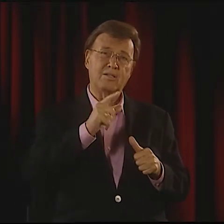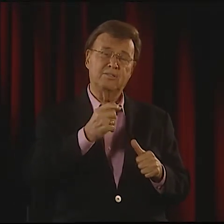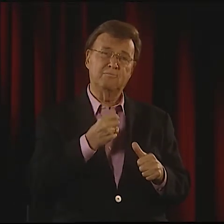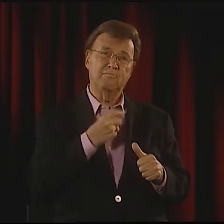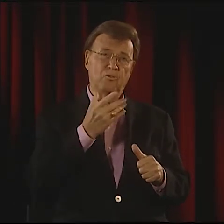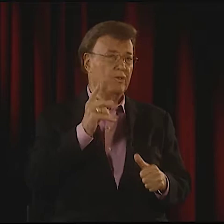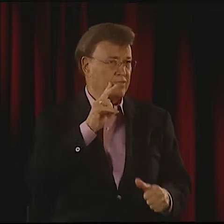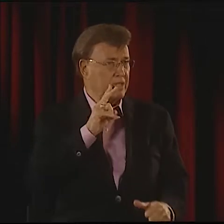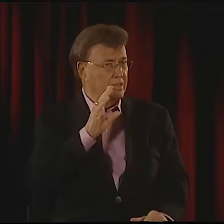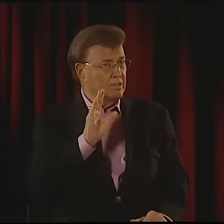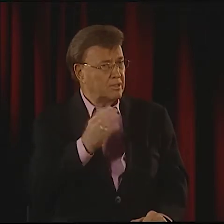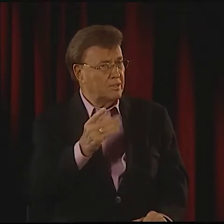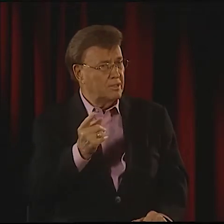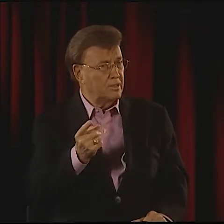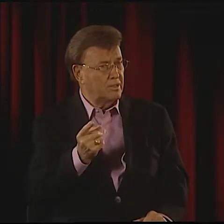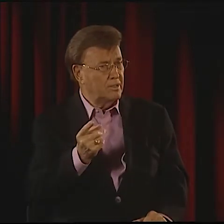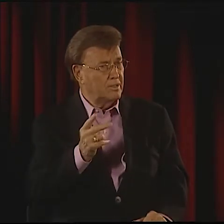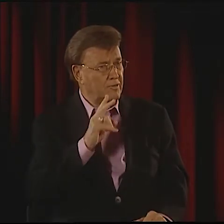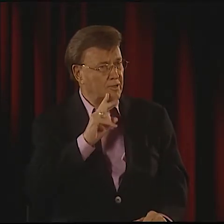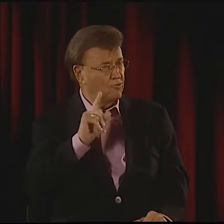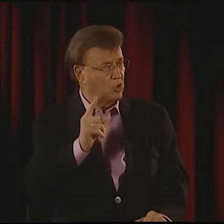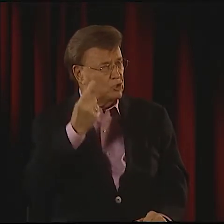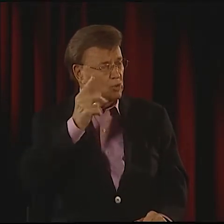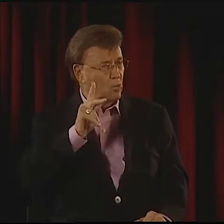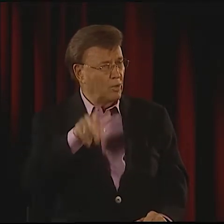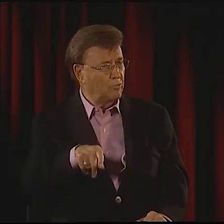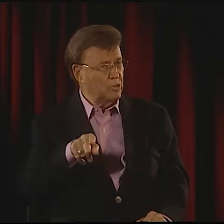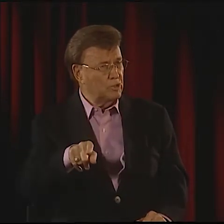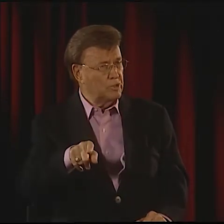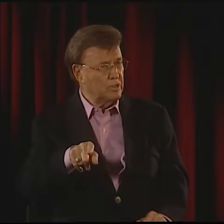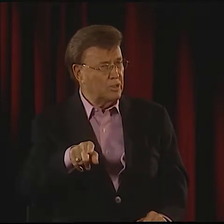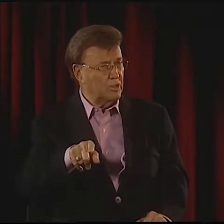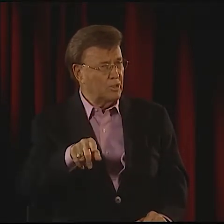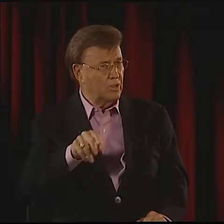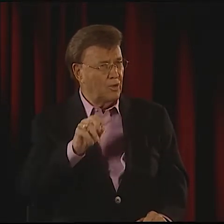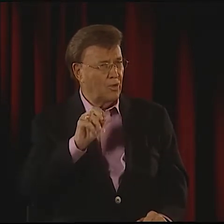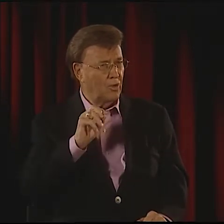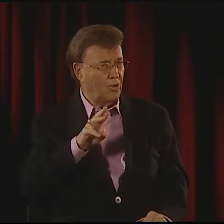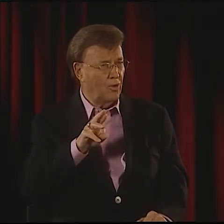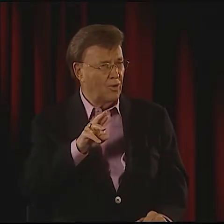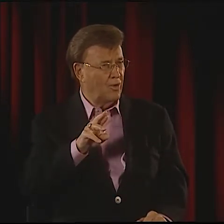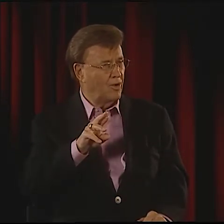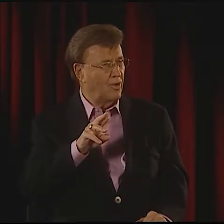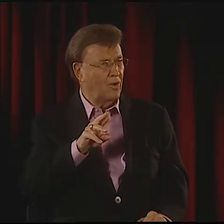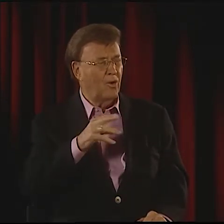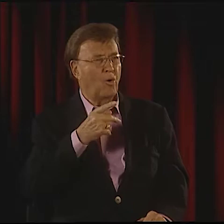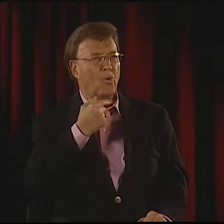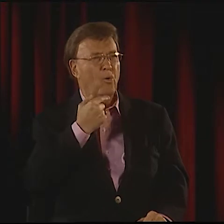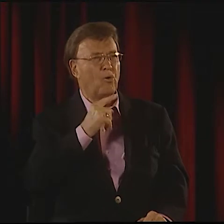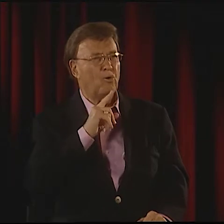AND YOU CAN SEE A DIFFERENCE, I WOULD REALLY SAY, FROM THE FIRST CREATING ASL POETRY. WELL, LET ME SEE. VALLI DOES THAT.